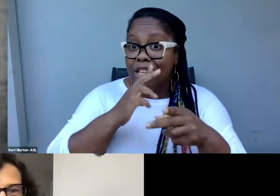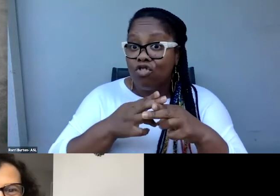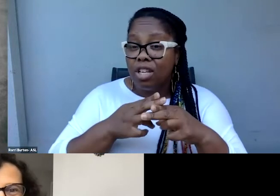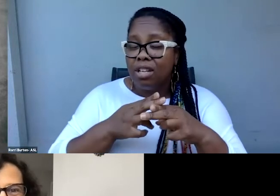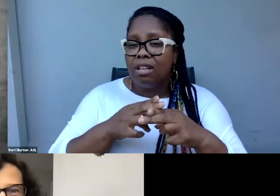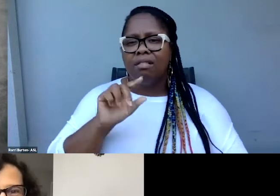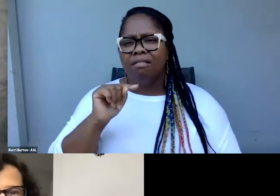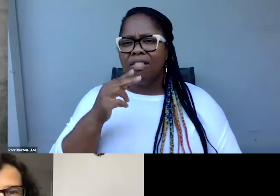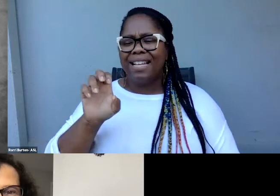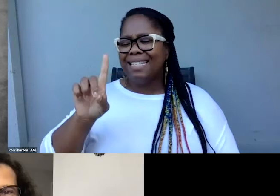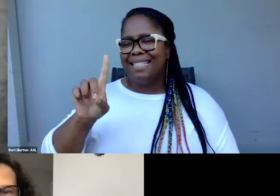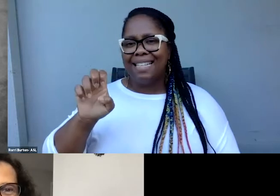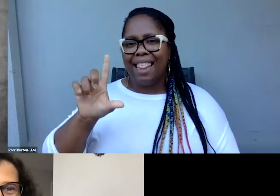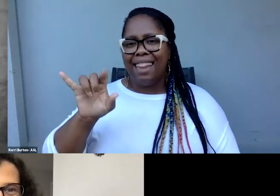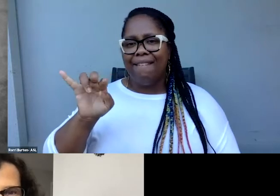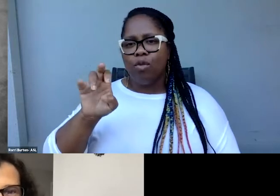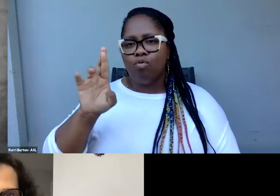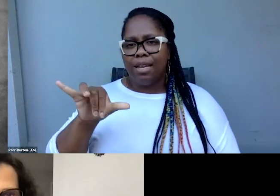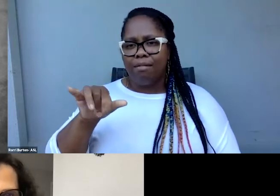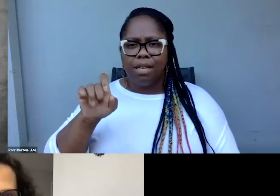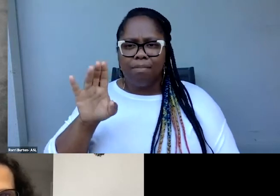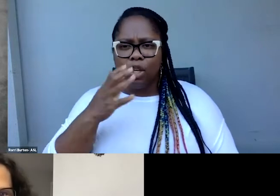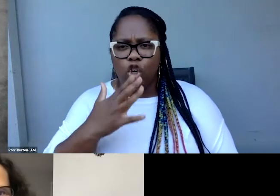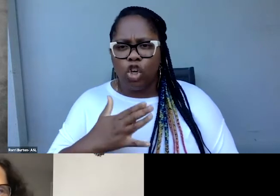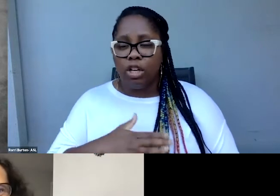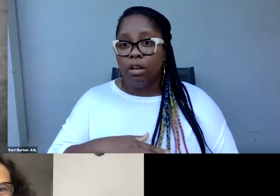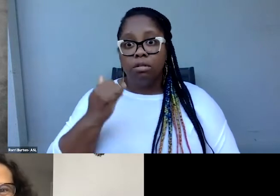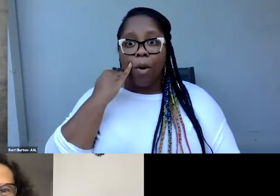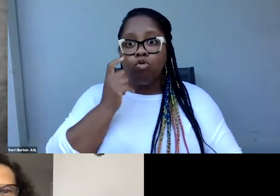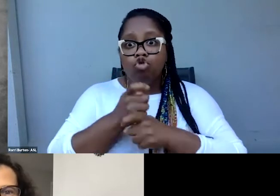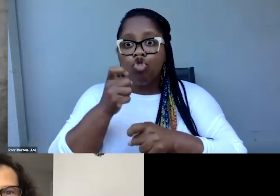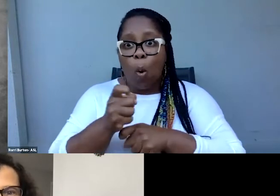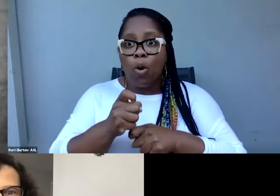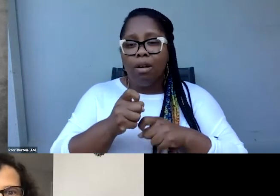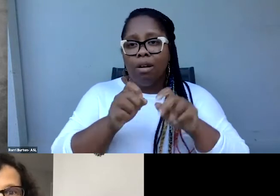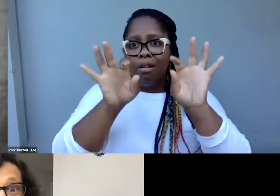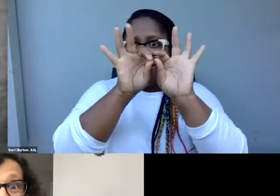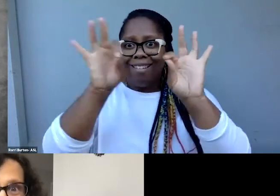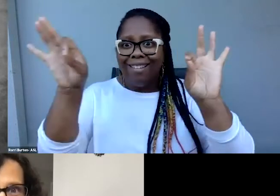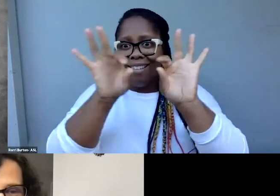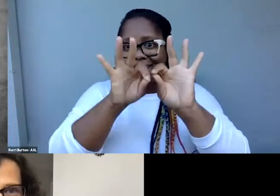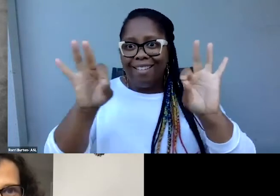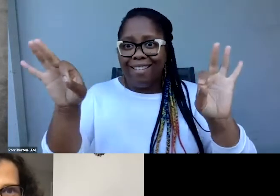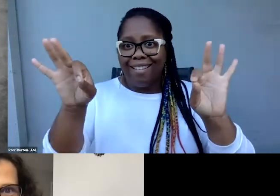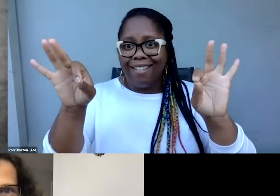I can't put the punchline up before we get to the punchline. And if somebody is gasping before they say